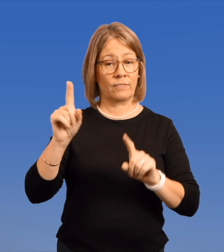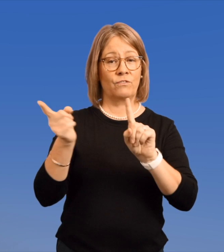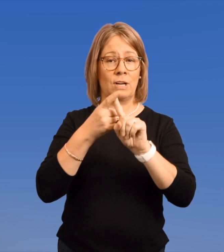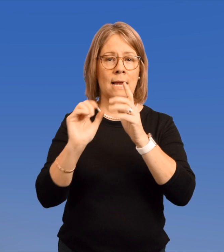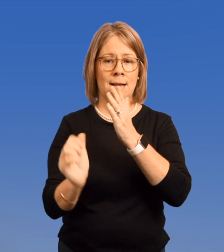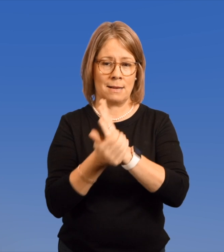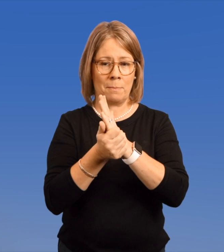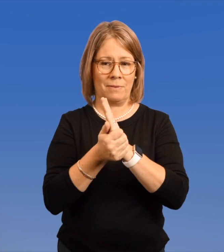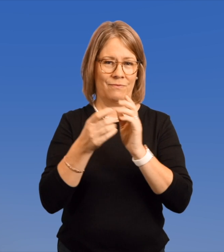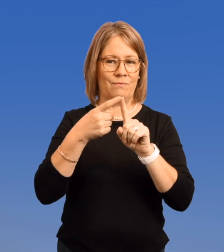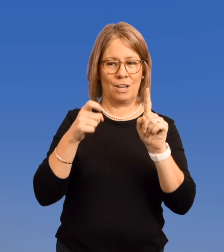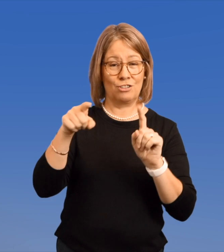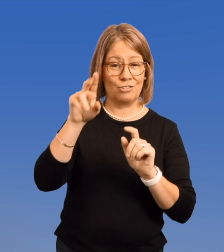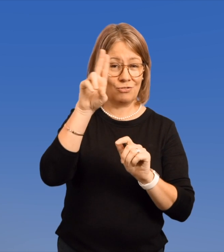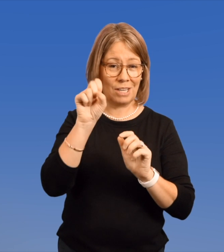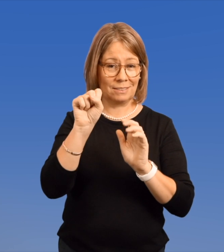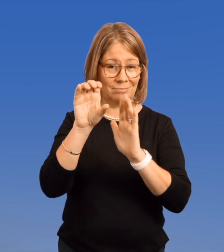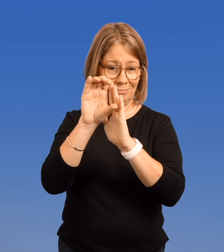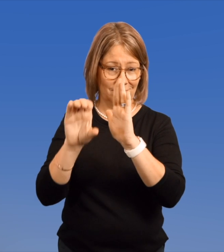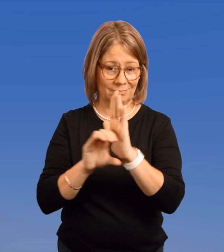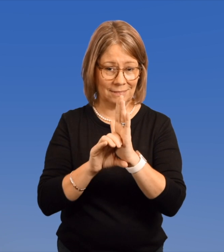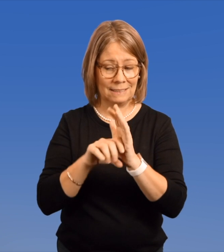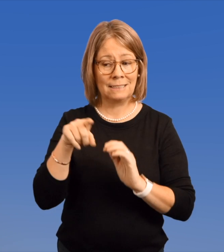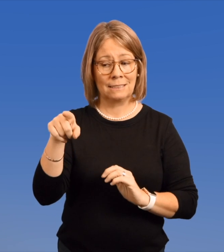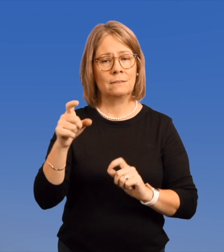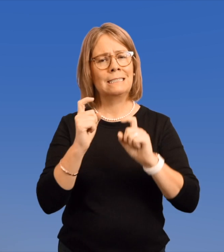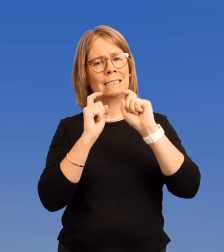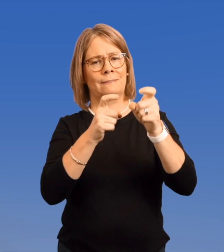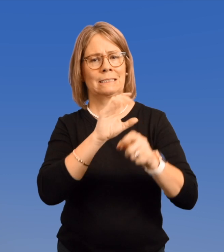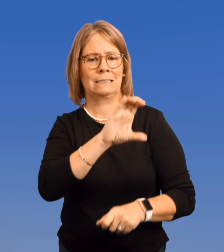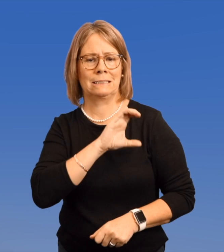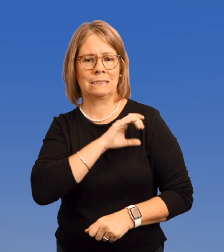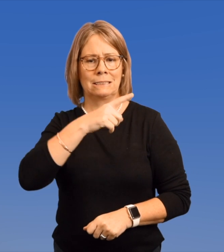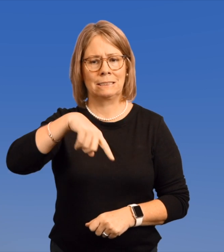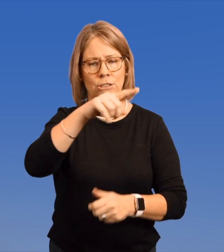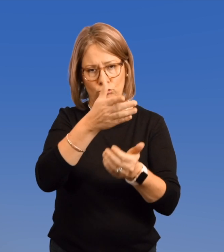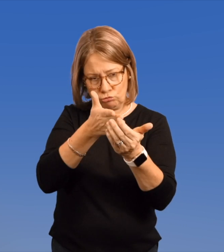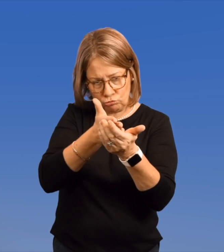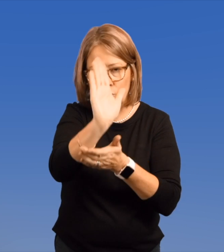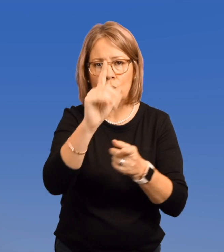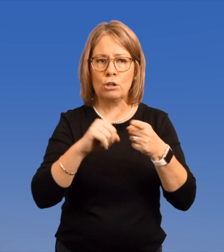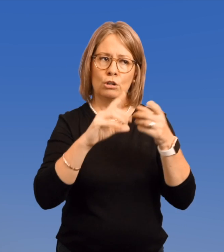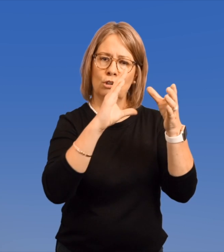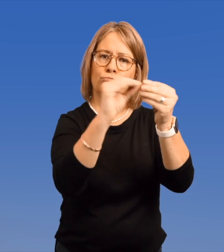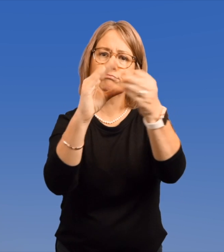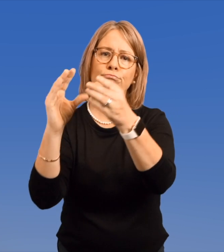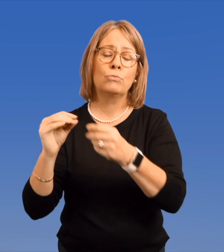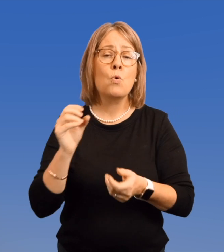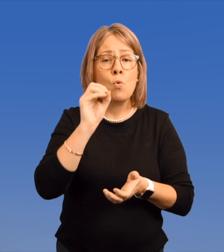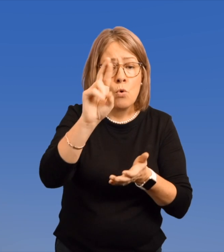The first amendment from the U.S. Constitution gives citizens the right to say